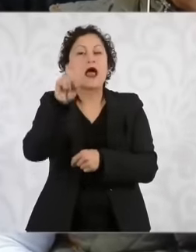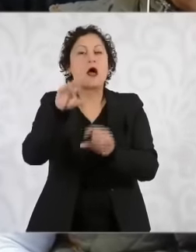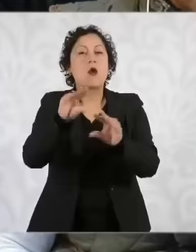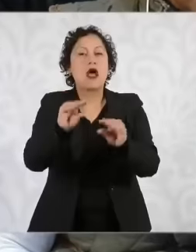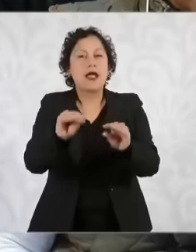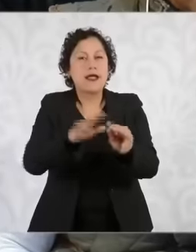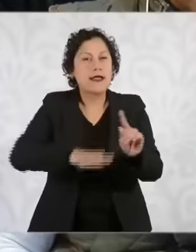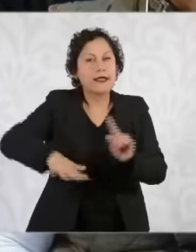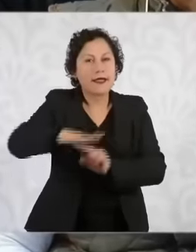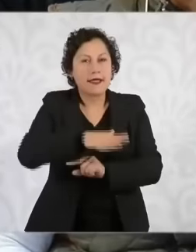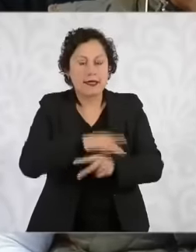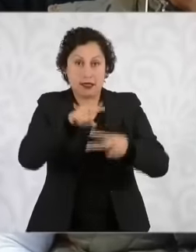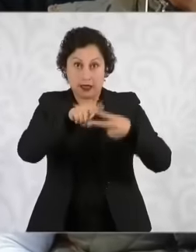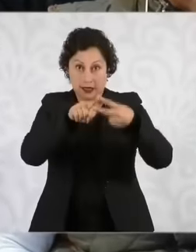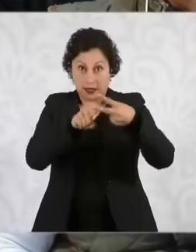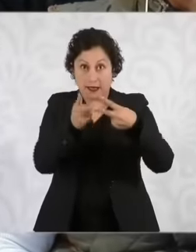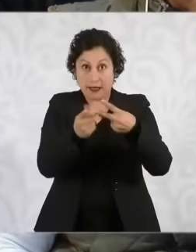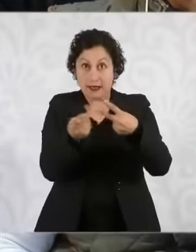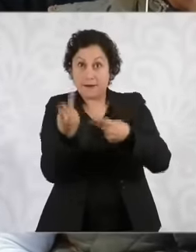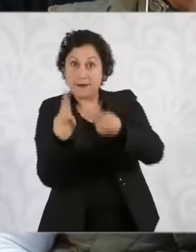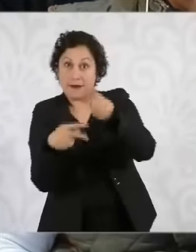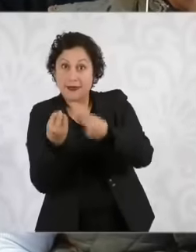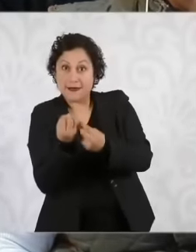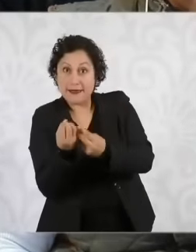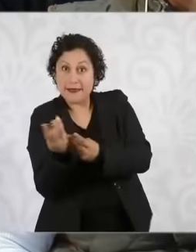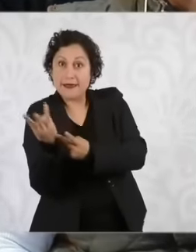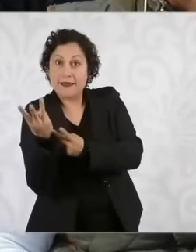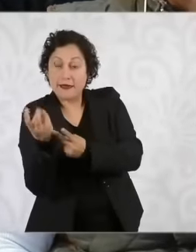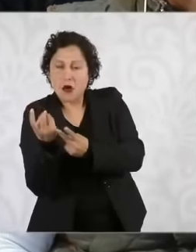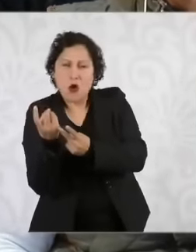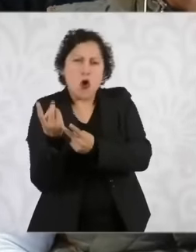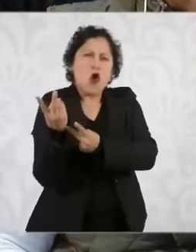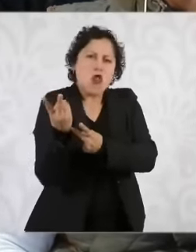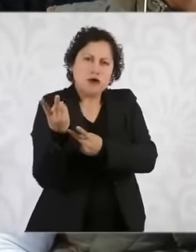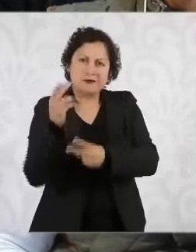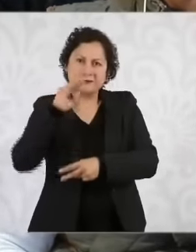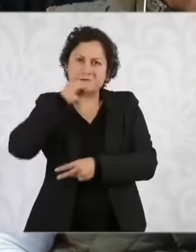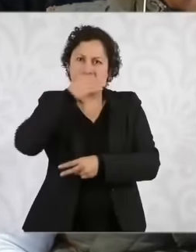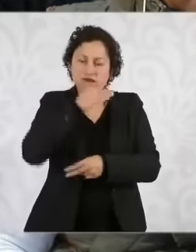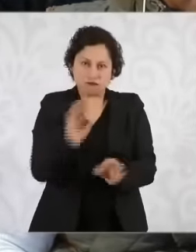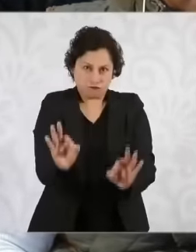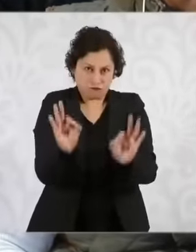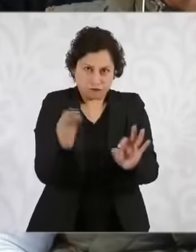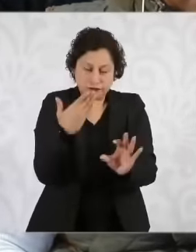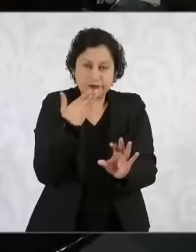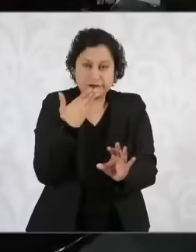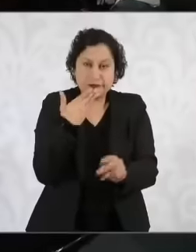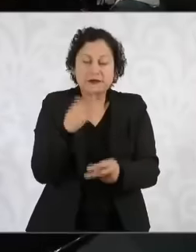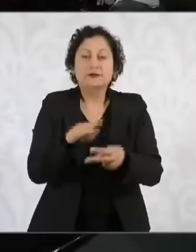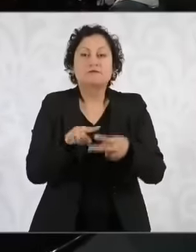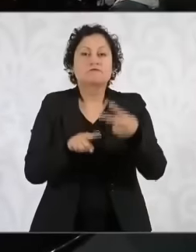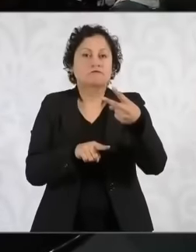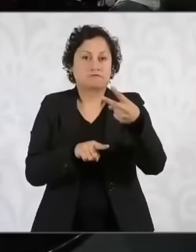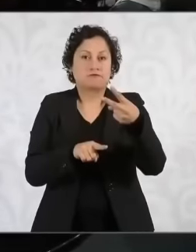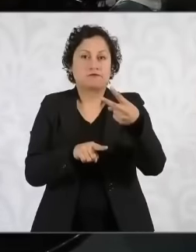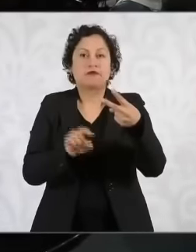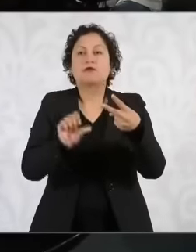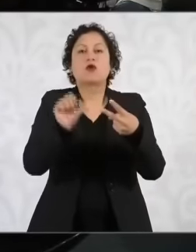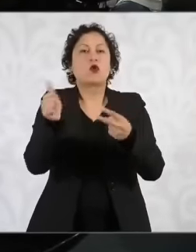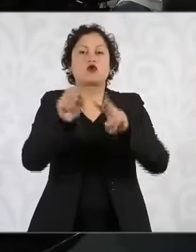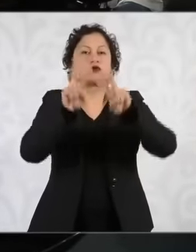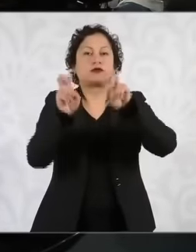give you three masorcas or two but very good consistency eh. In the case of beans I don't remember